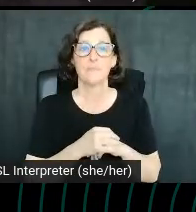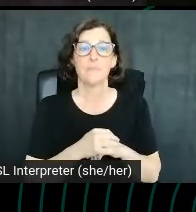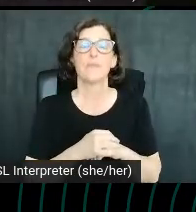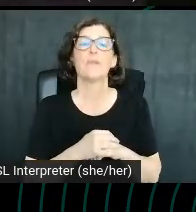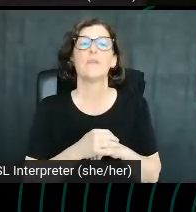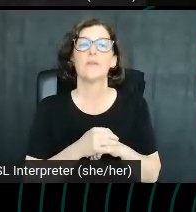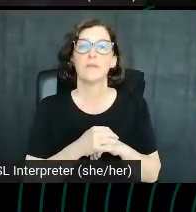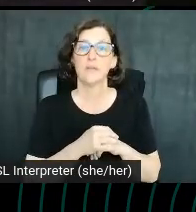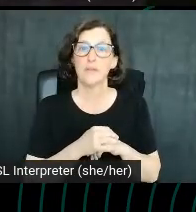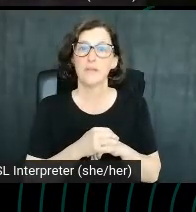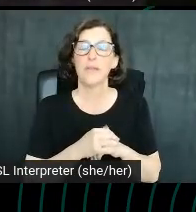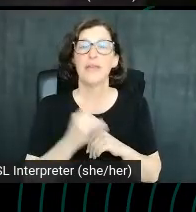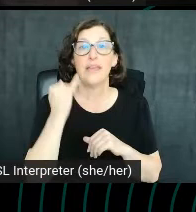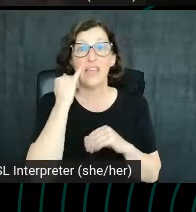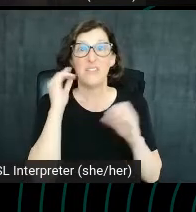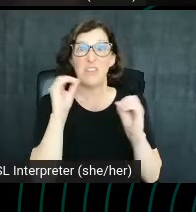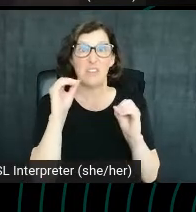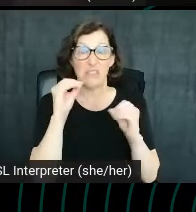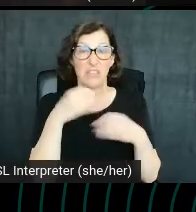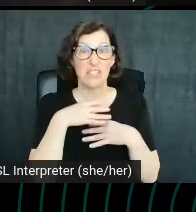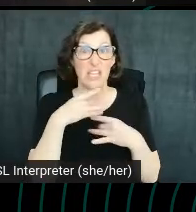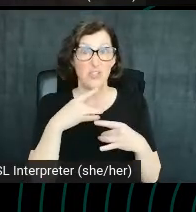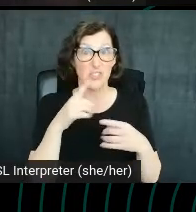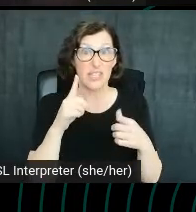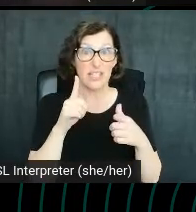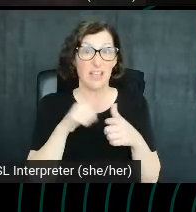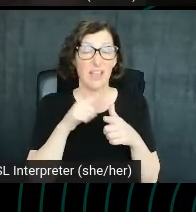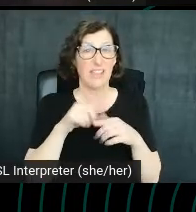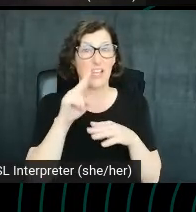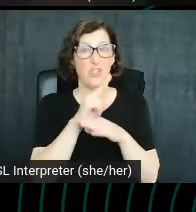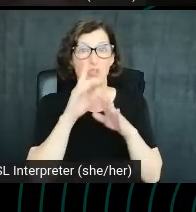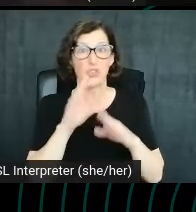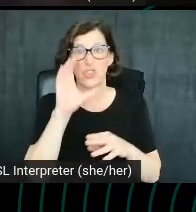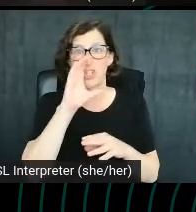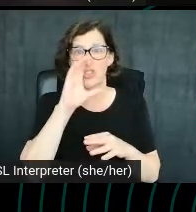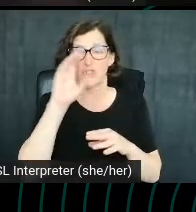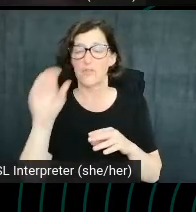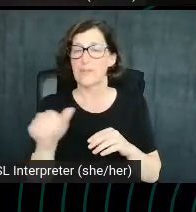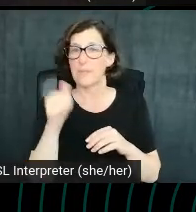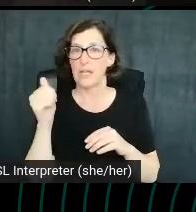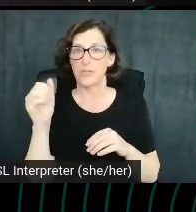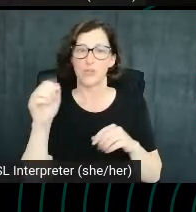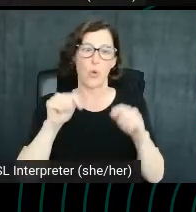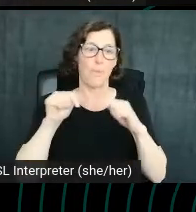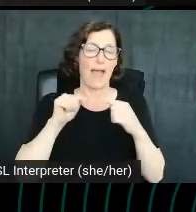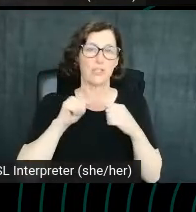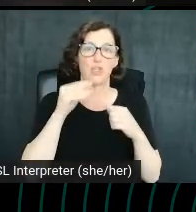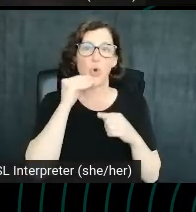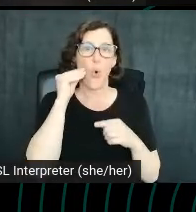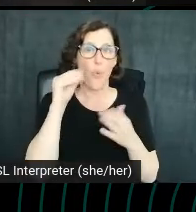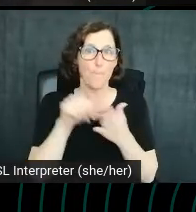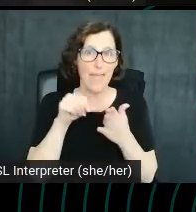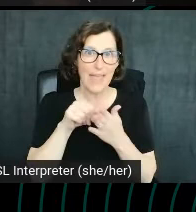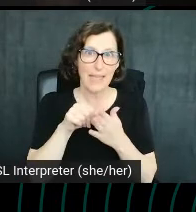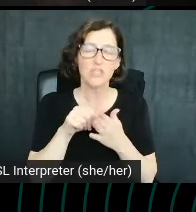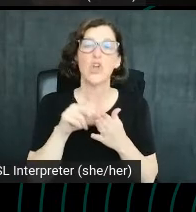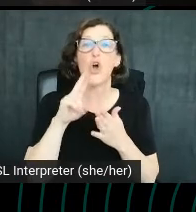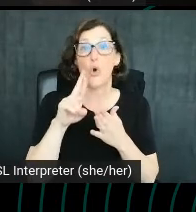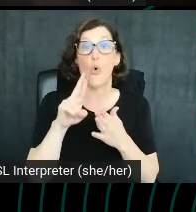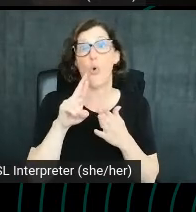looks appealing than a user's going to make a different search. Go back to the homepage or worst case scenario for YouTube, exit the platform.